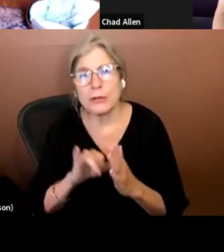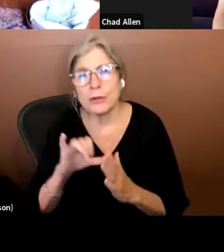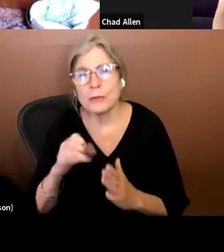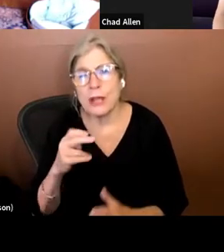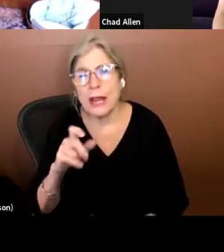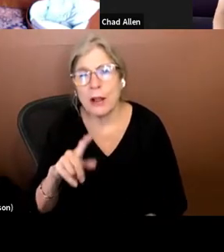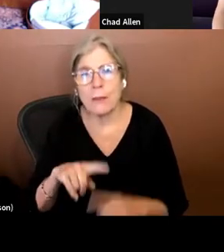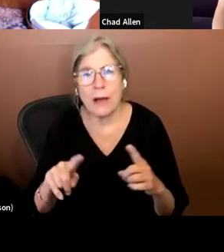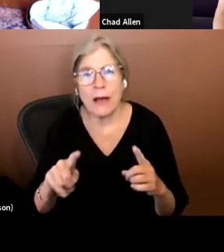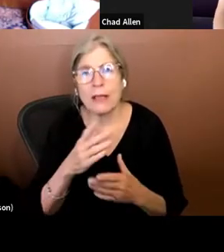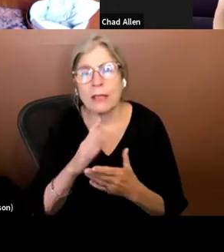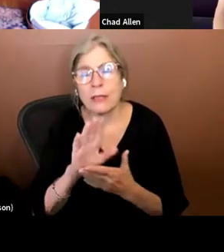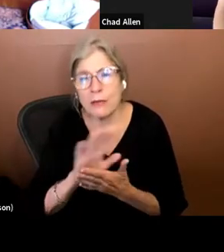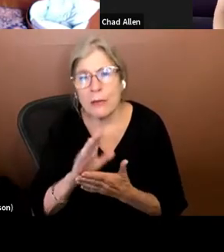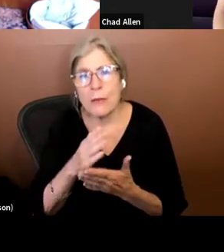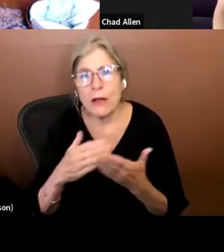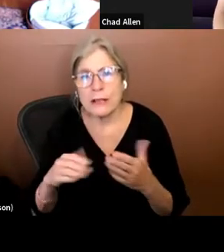partly done in comic book style.